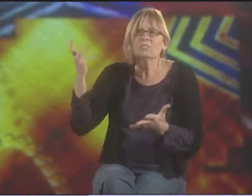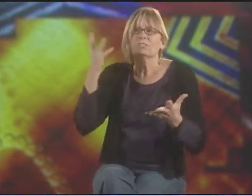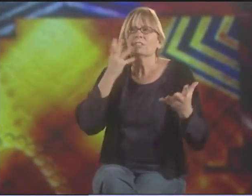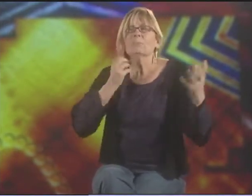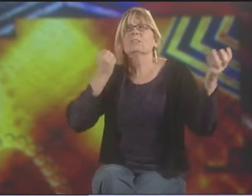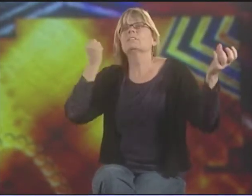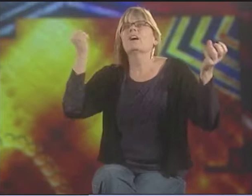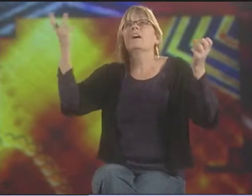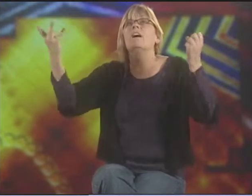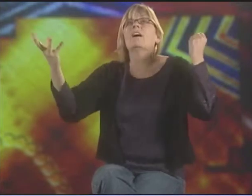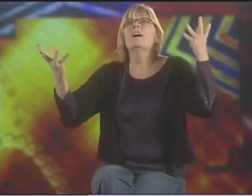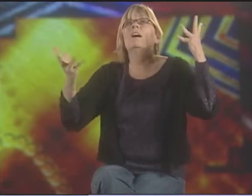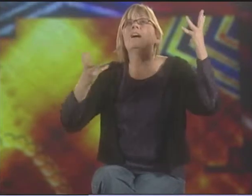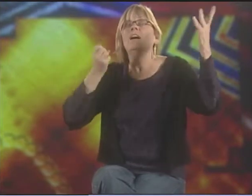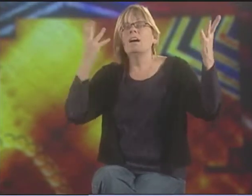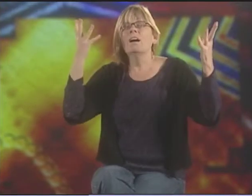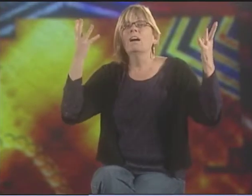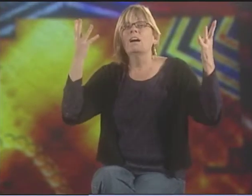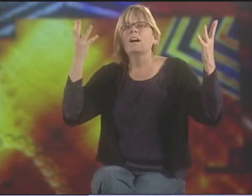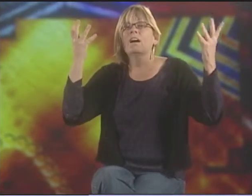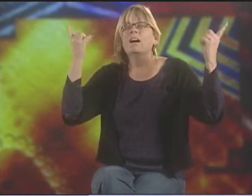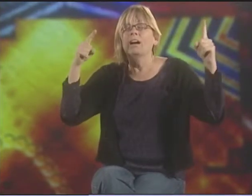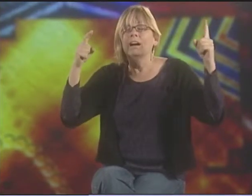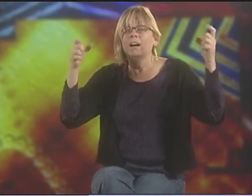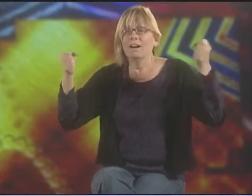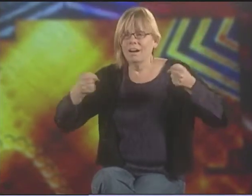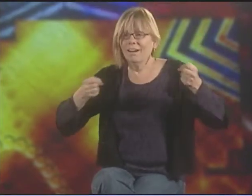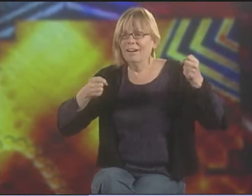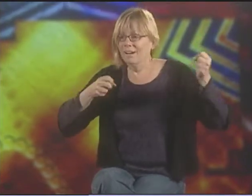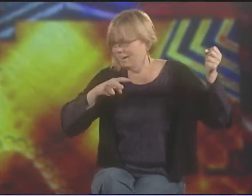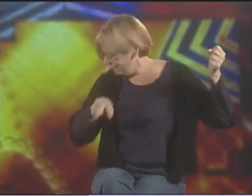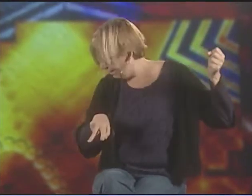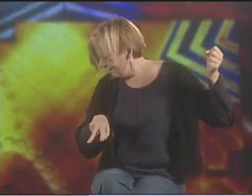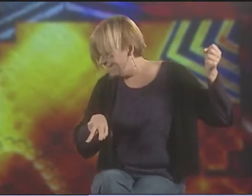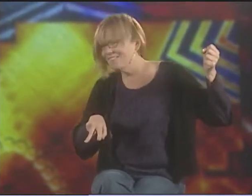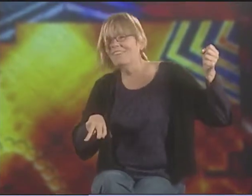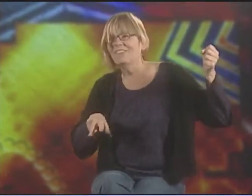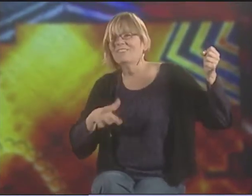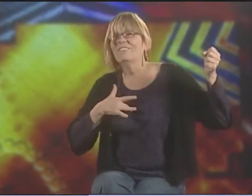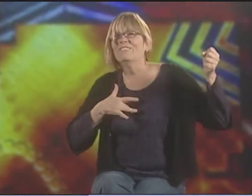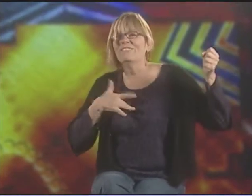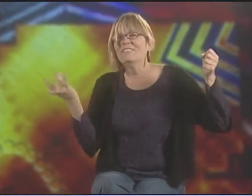IT'S RICH, IT'S VIBRANT, IT'S GORGEOUS. AND THEN SOMEBODY STARTS SHAKING THE LADDER.